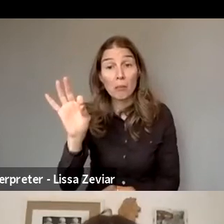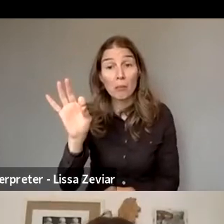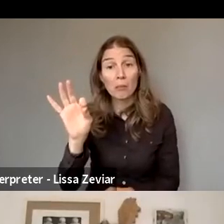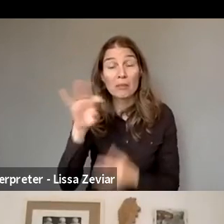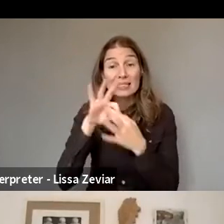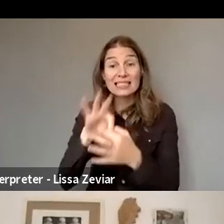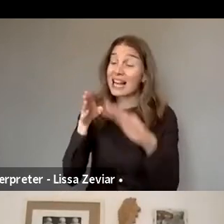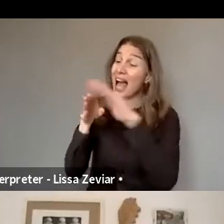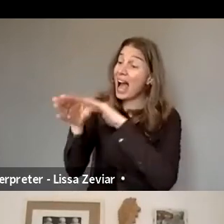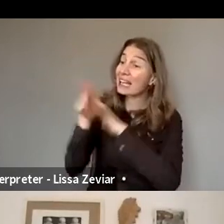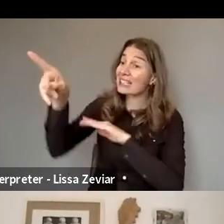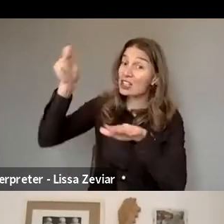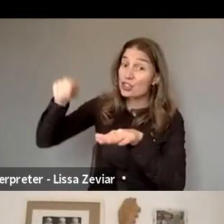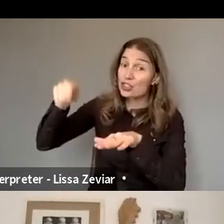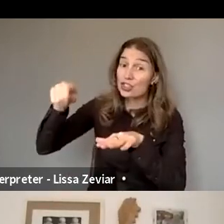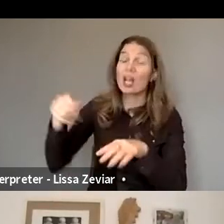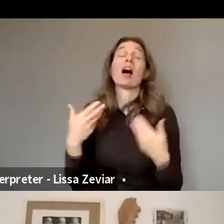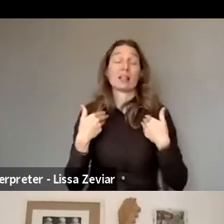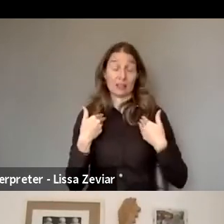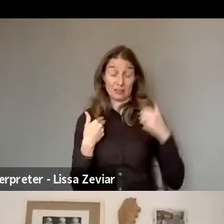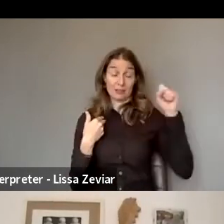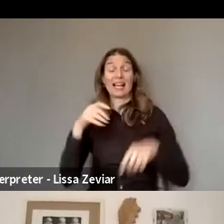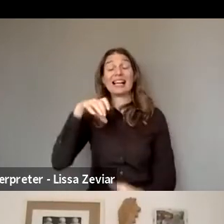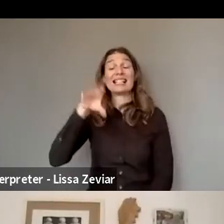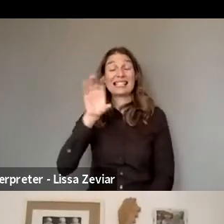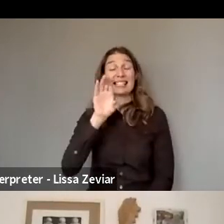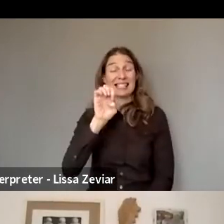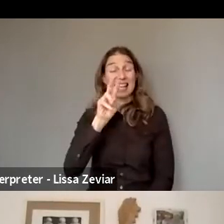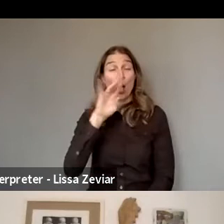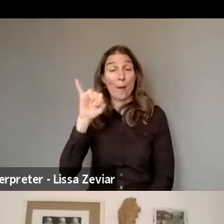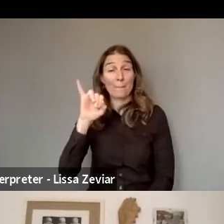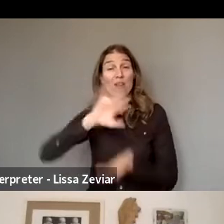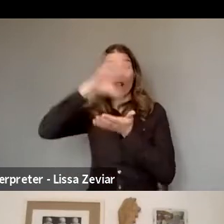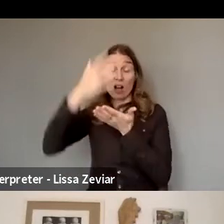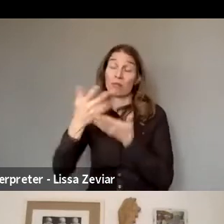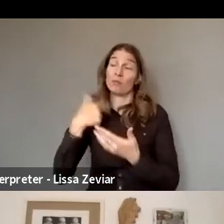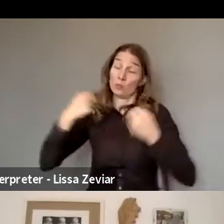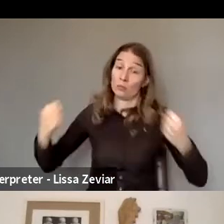From CERMI Women's foundation we're working with parliamentary groups